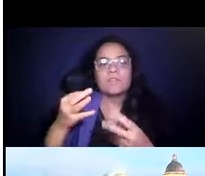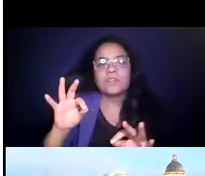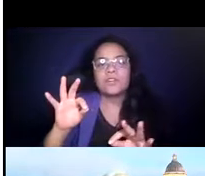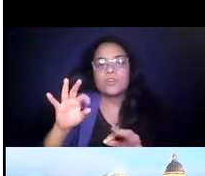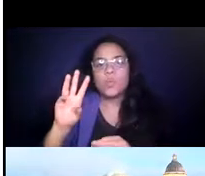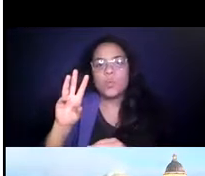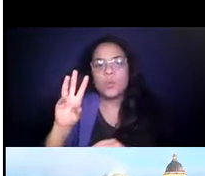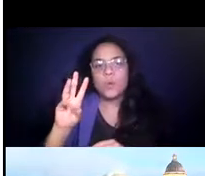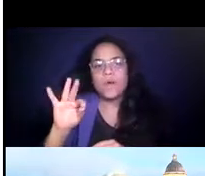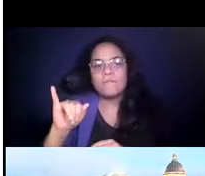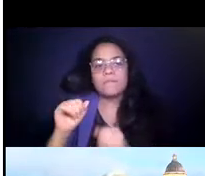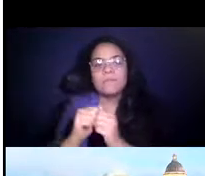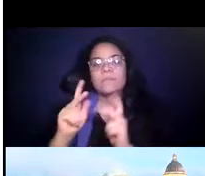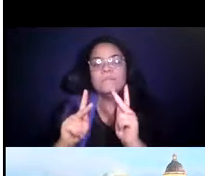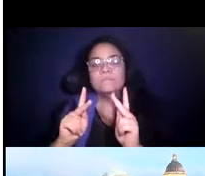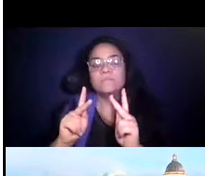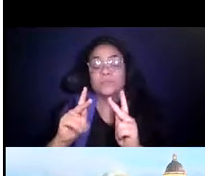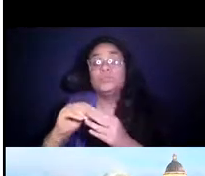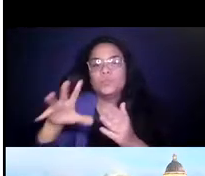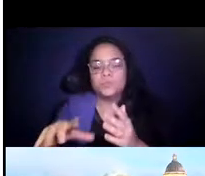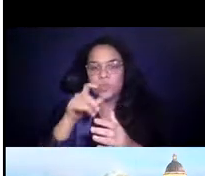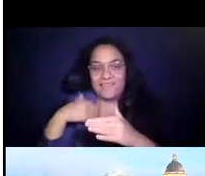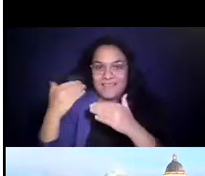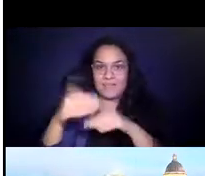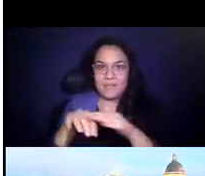with limited Internet access in both rural and urban